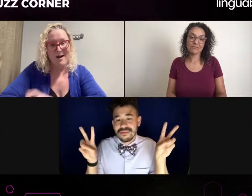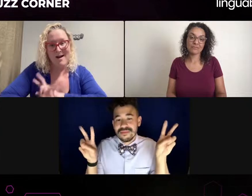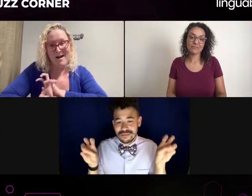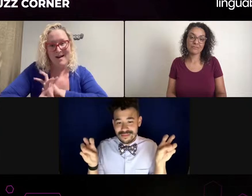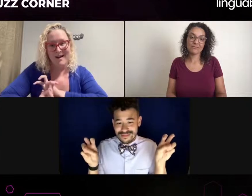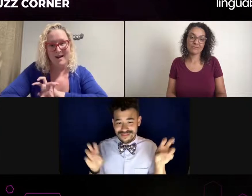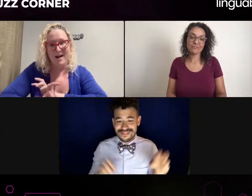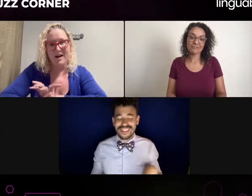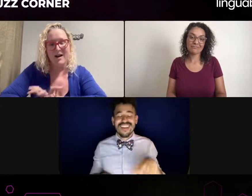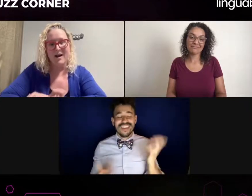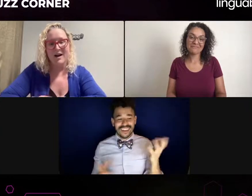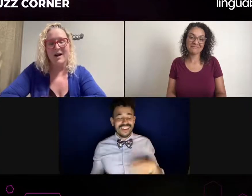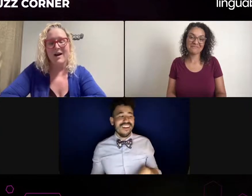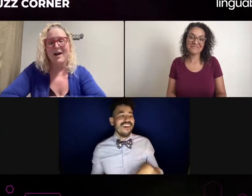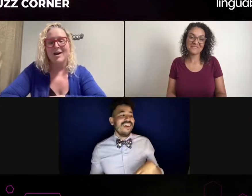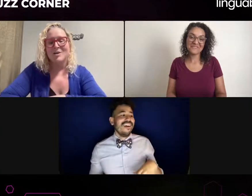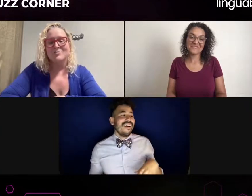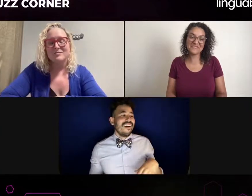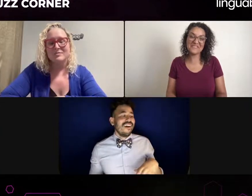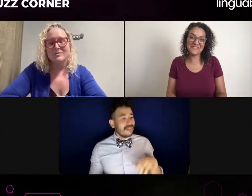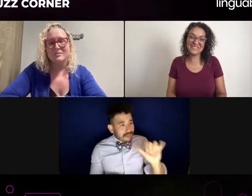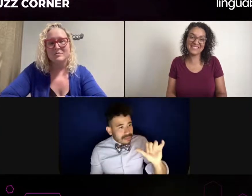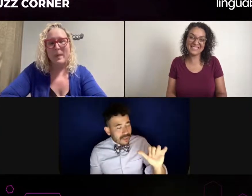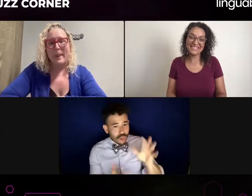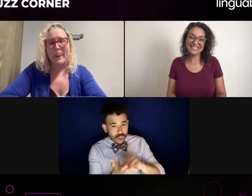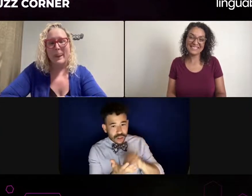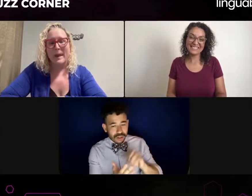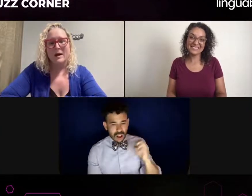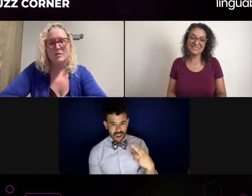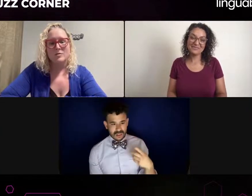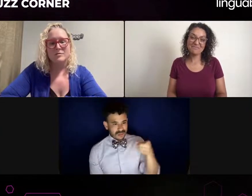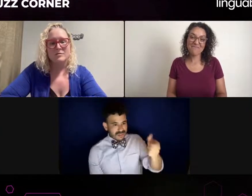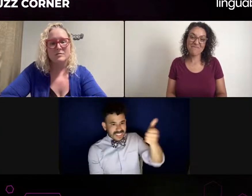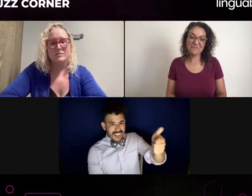again, it's really close. Those are... you know, for me,